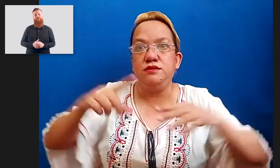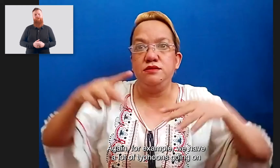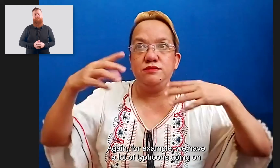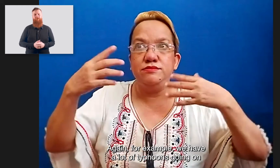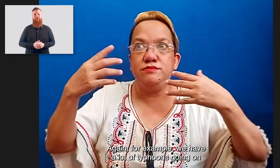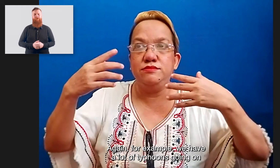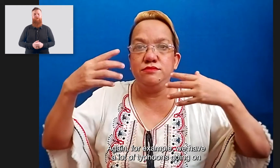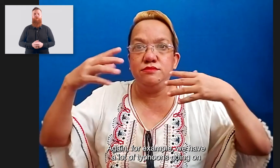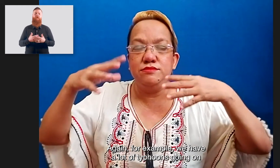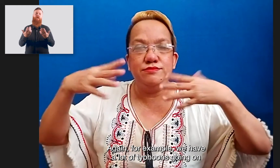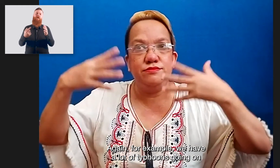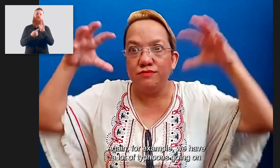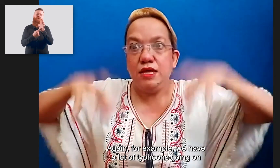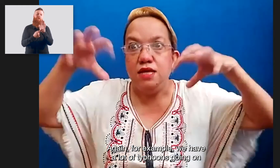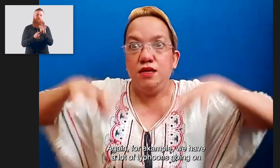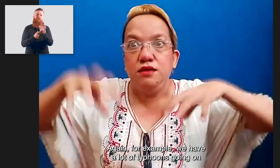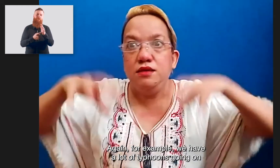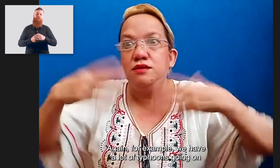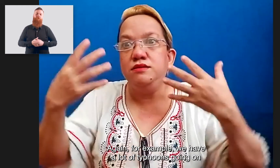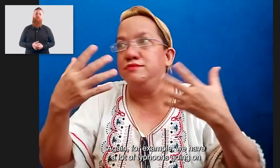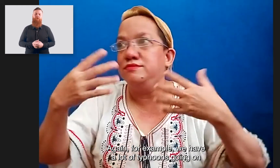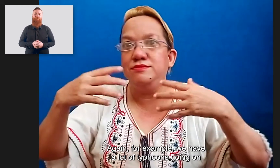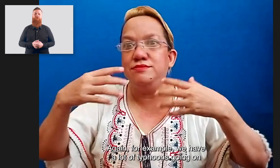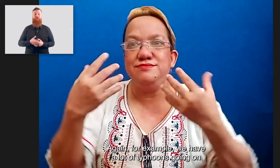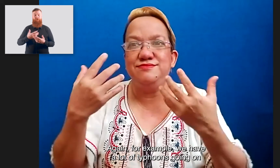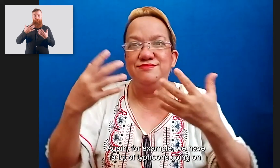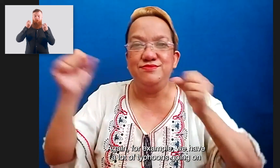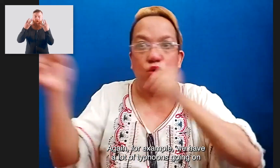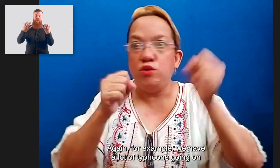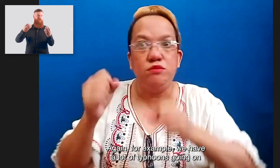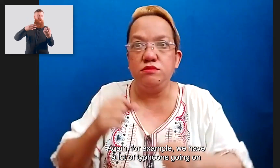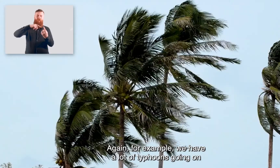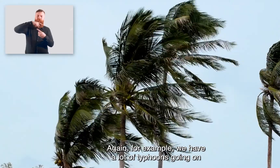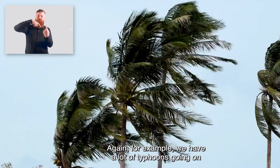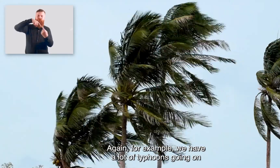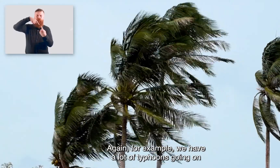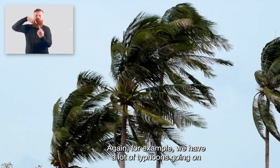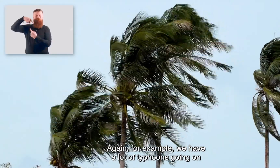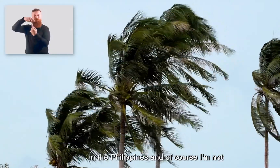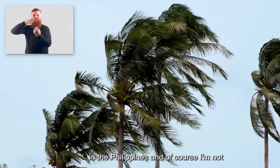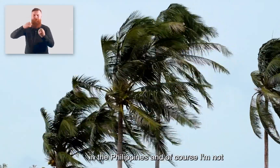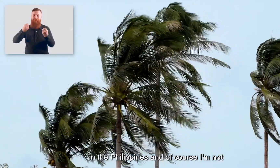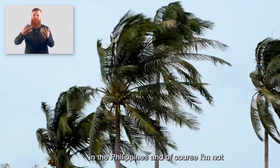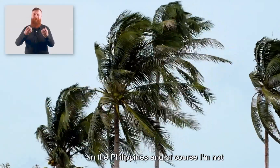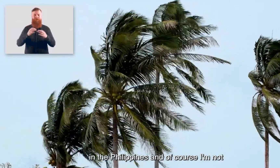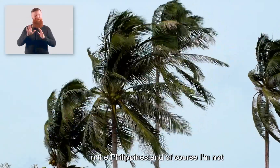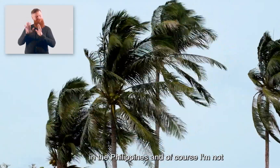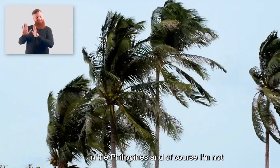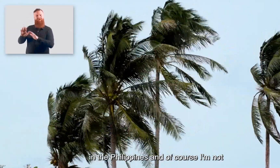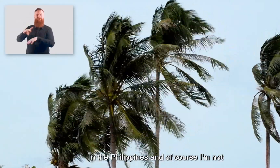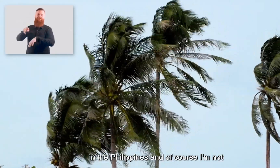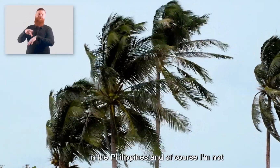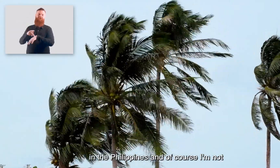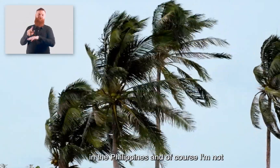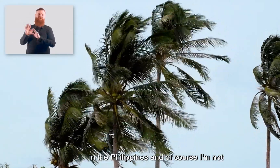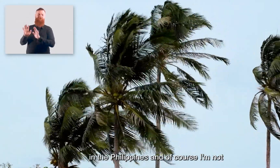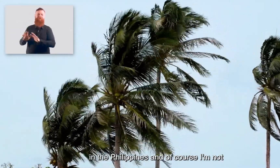Again, for example, we have a lot of typhoons going on in the Philippines and of course I'm not